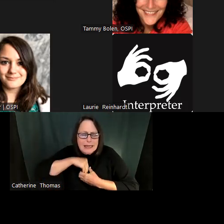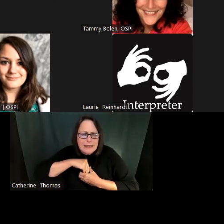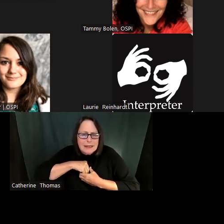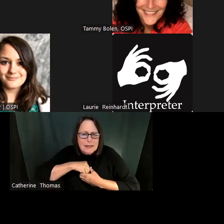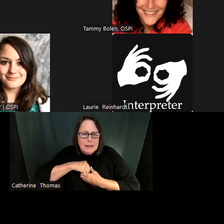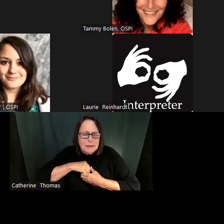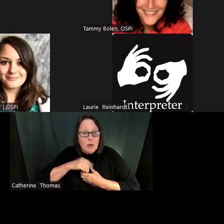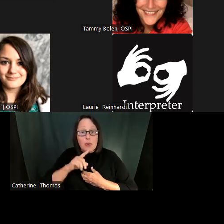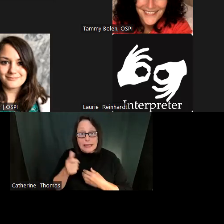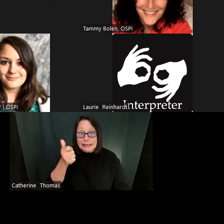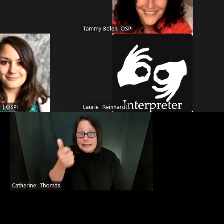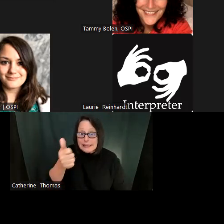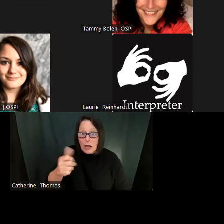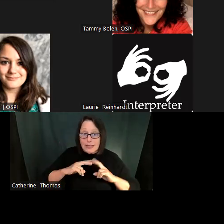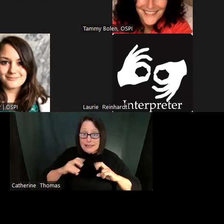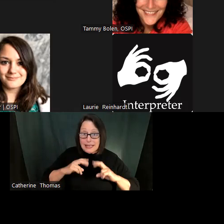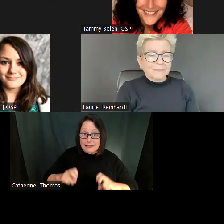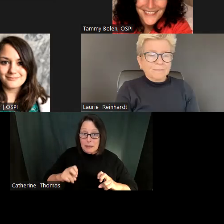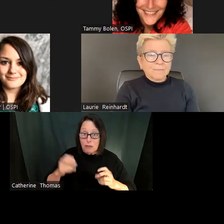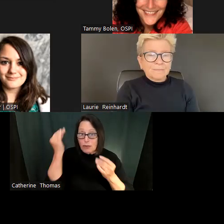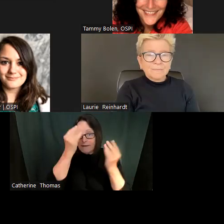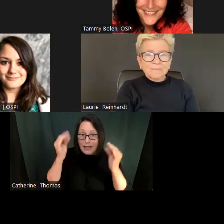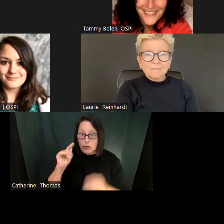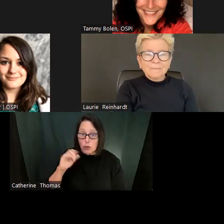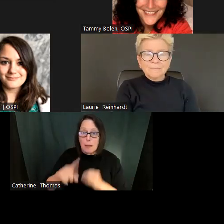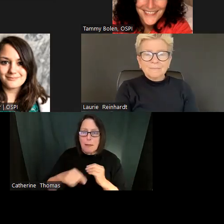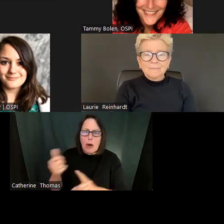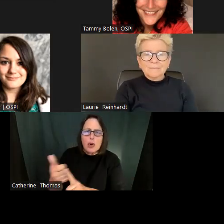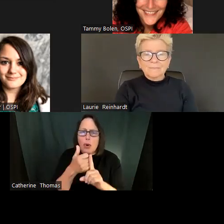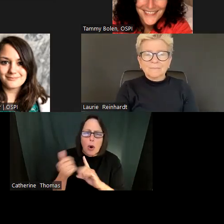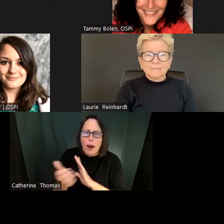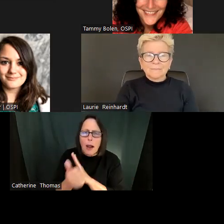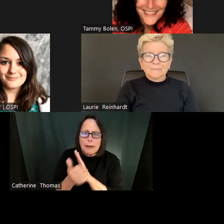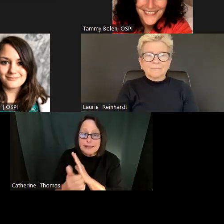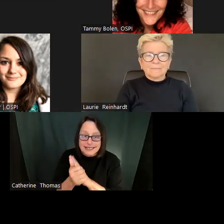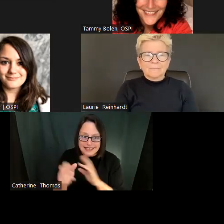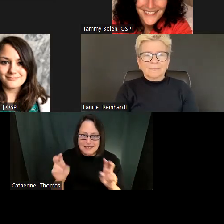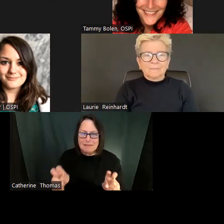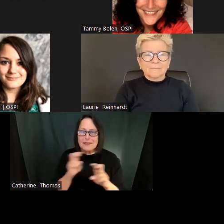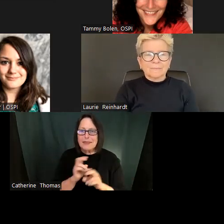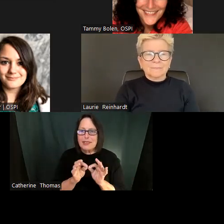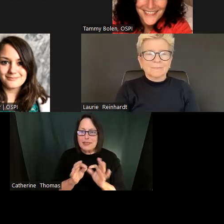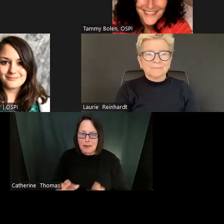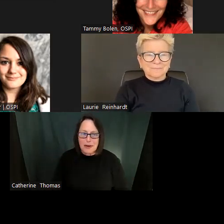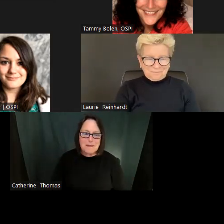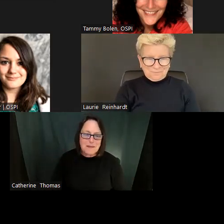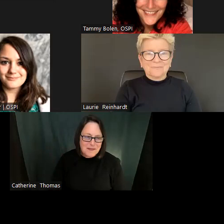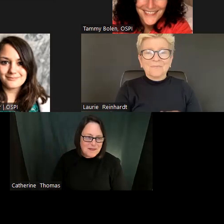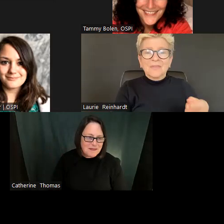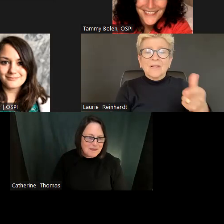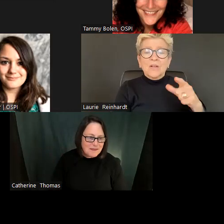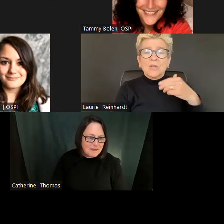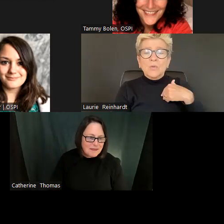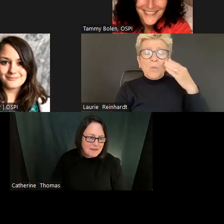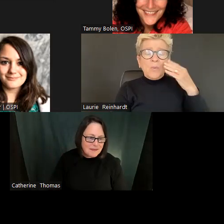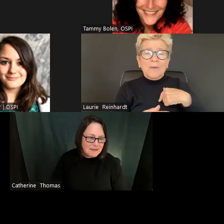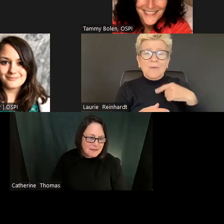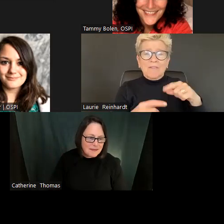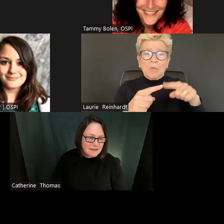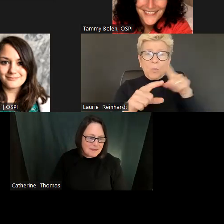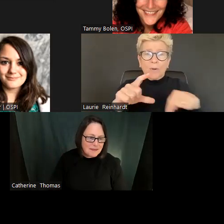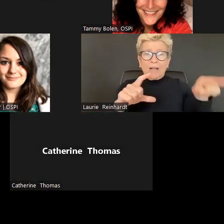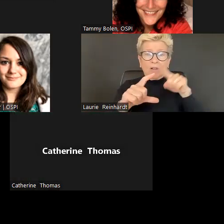Things that you all are doing so thank you so much for sharing. And the last thing, I think that's really important to consider and this is just gonna be a tool that I'm gonna drop in here for you all to kind of think about is really thinking about your own competencies and work that you do it's really thinking about your own competencies and work that you do meaning that